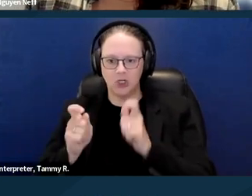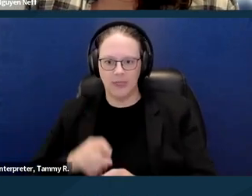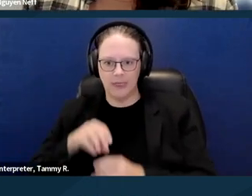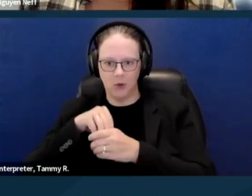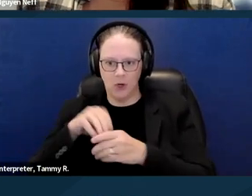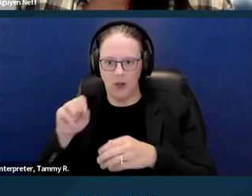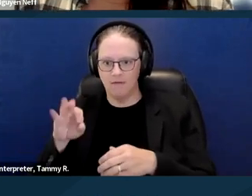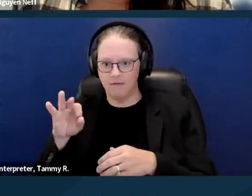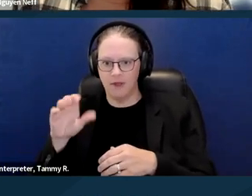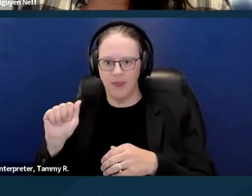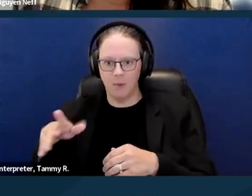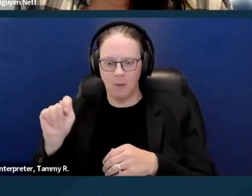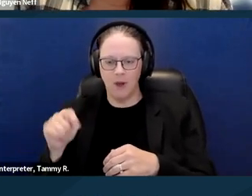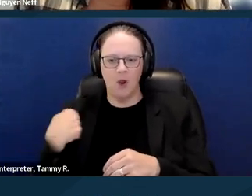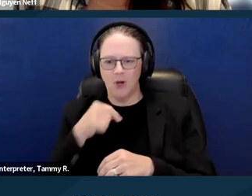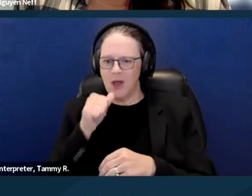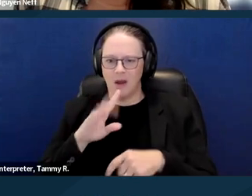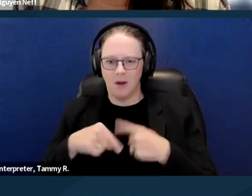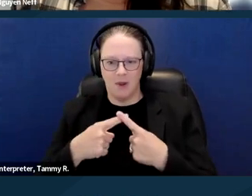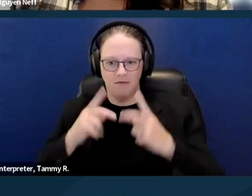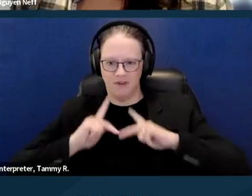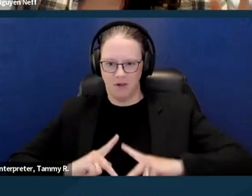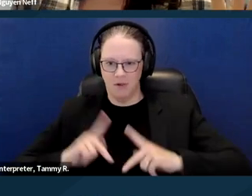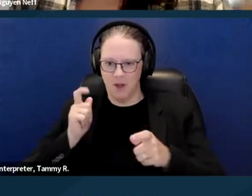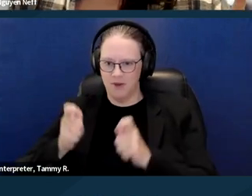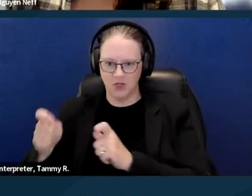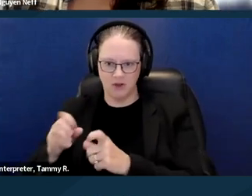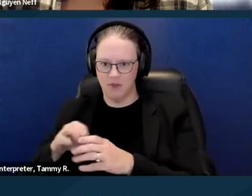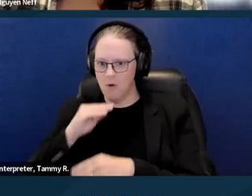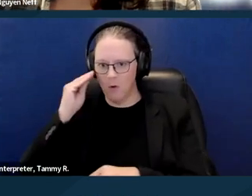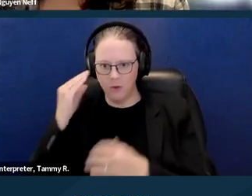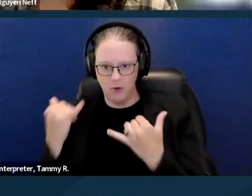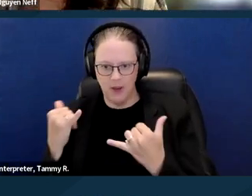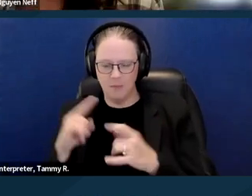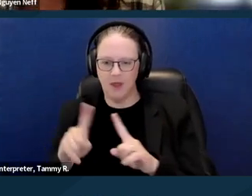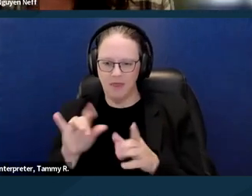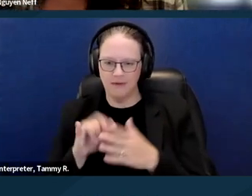reasonable modifications or physical modifications of the home, but just so you kind of know the difference between that.